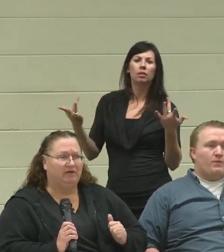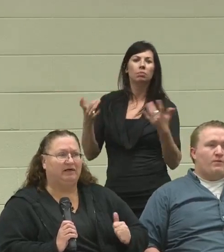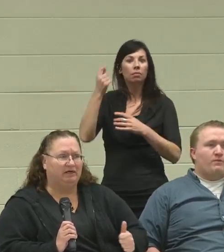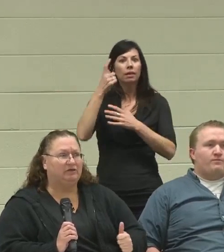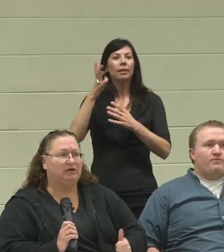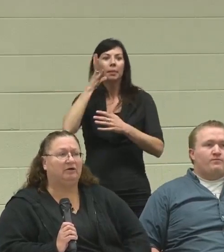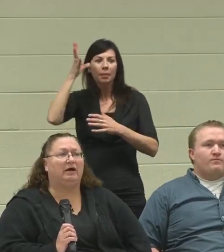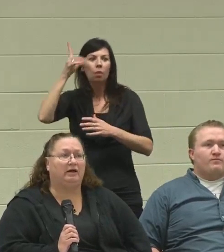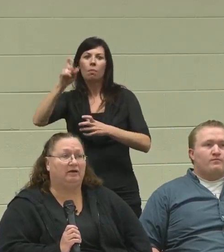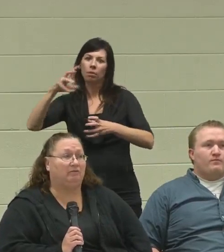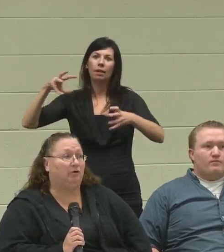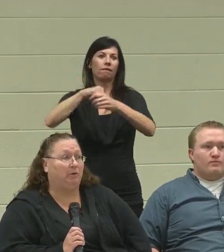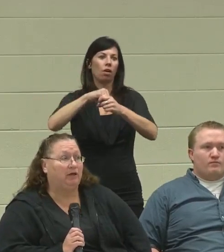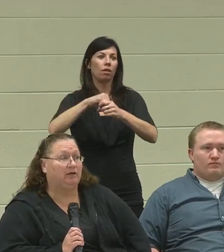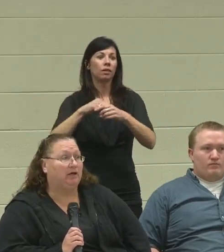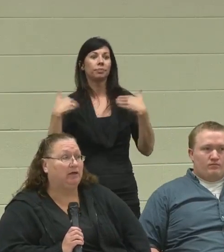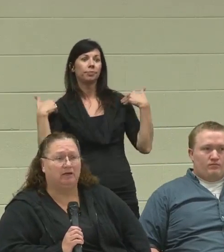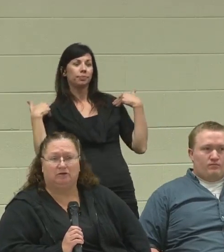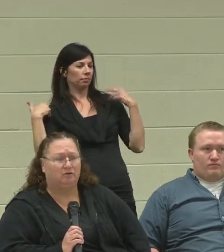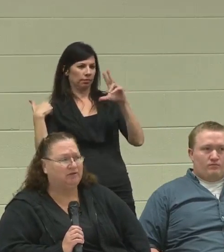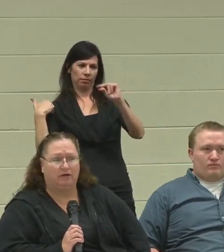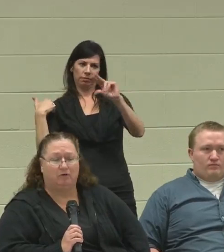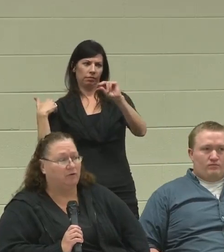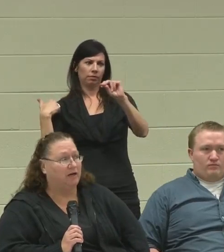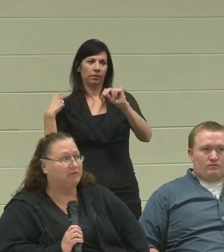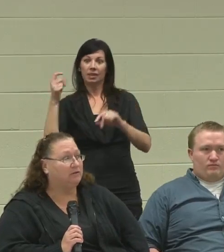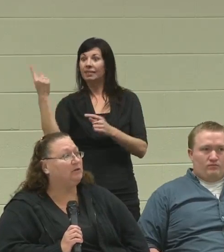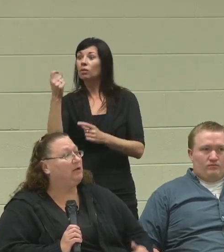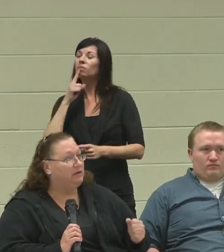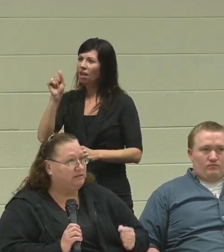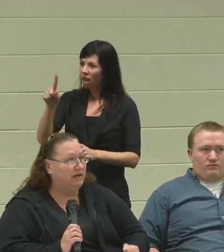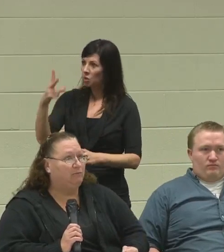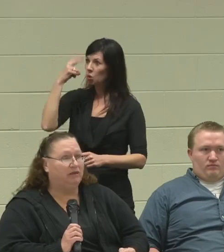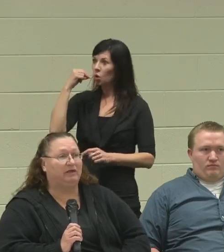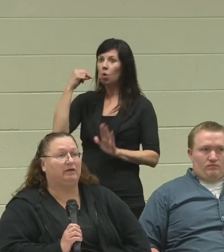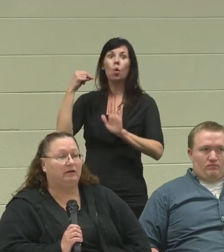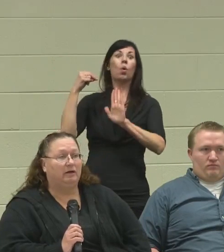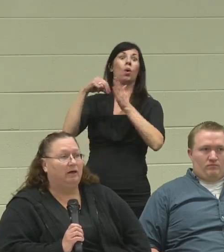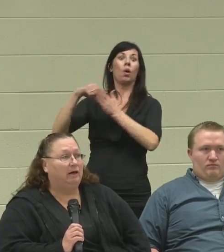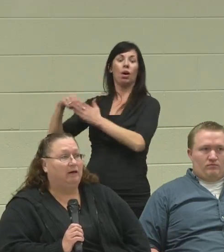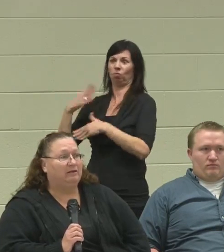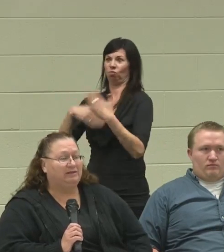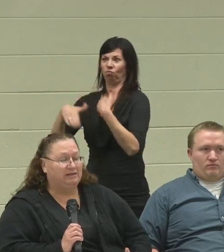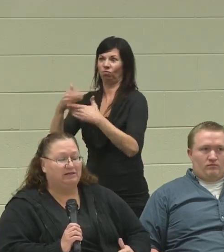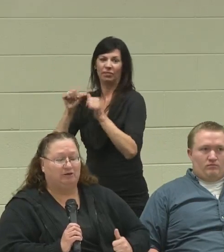to get in there and give their opinion, and don't take "No" for an answer. Stay with it. Insist that